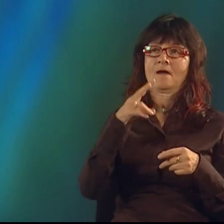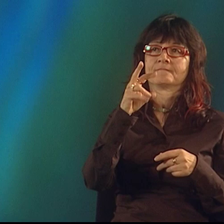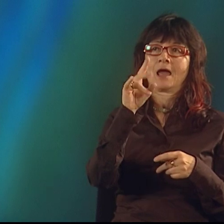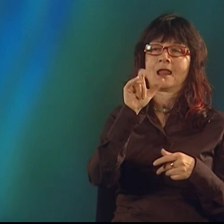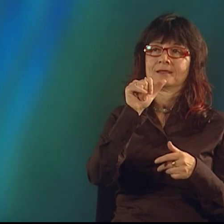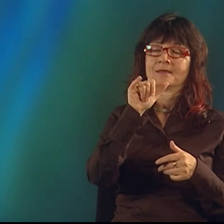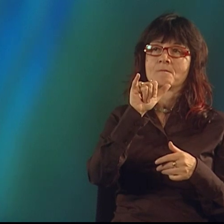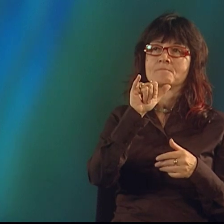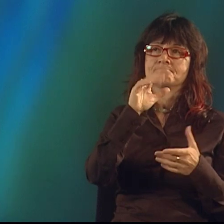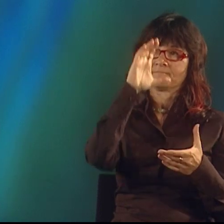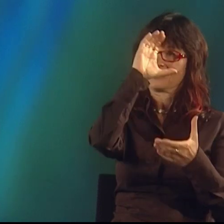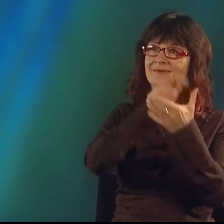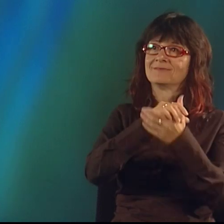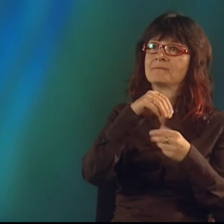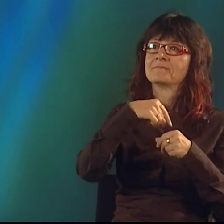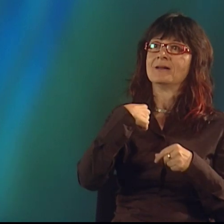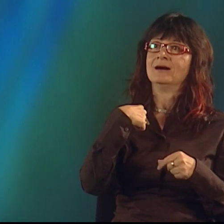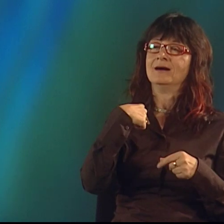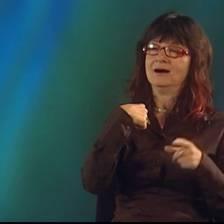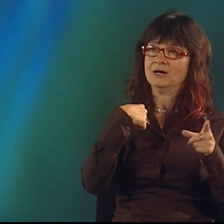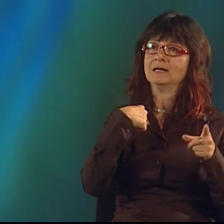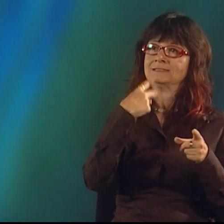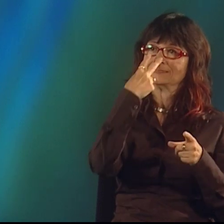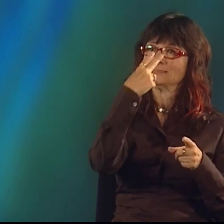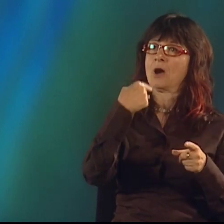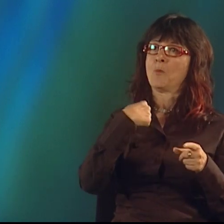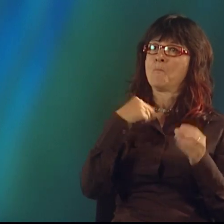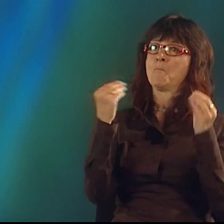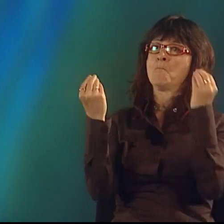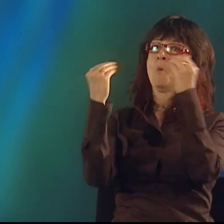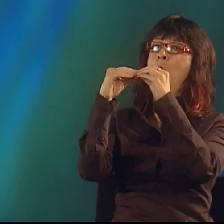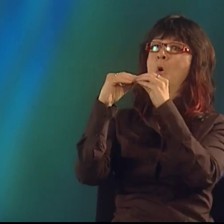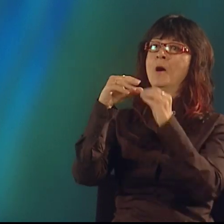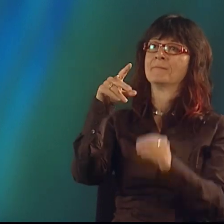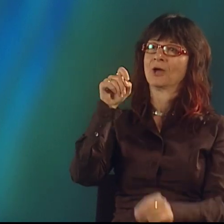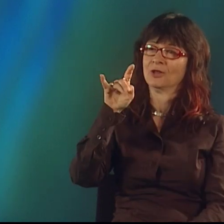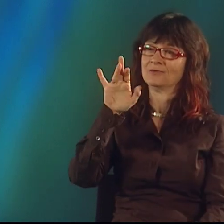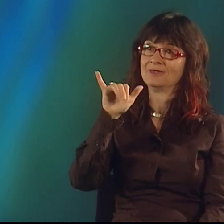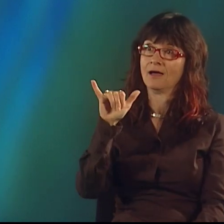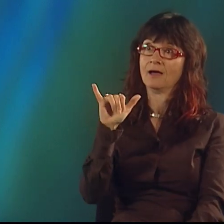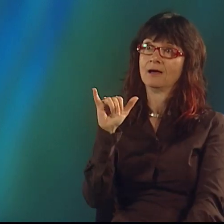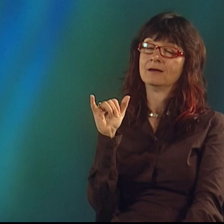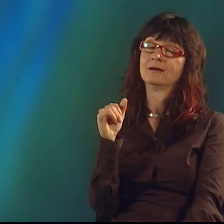And I felt that Valli really believed in us, and he could see that what we were doing really was poetry,